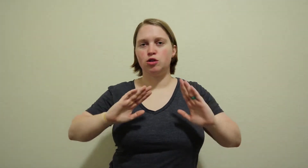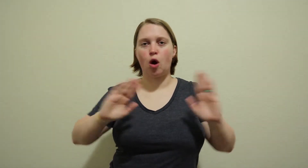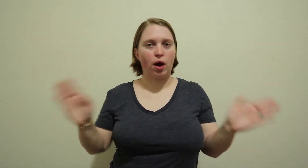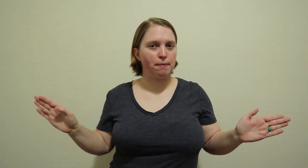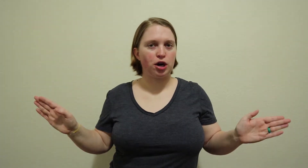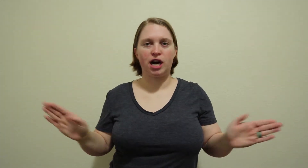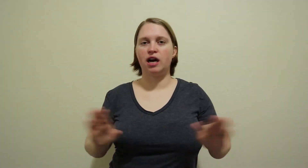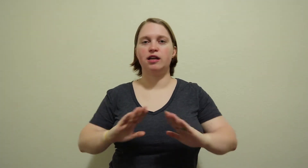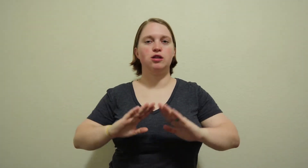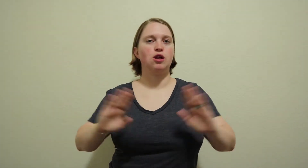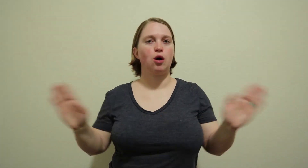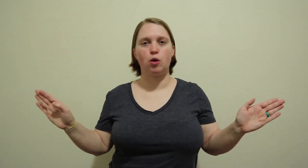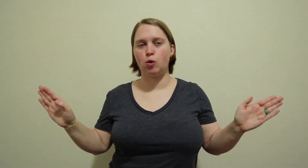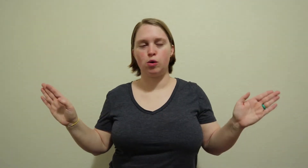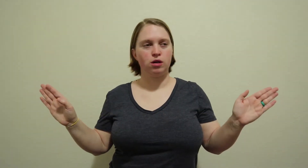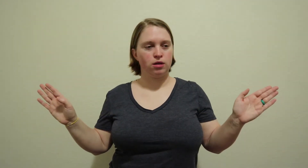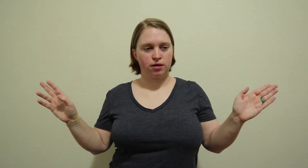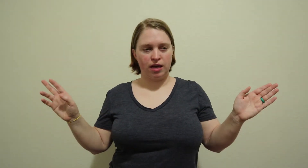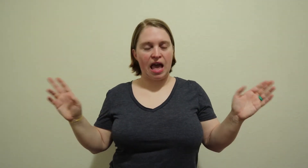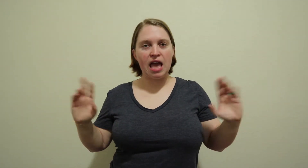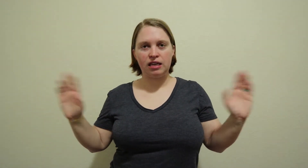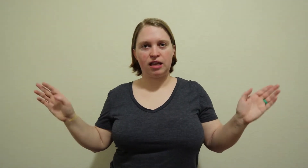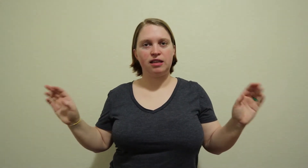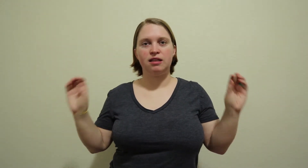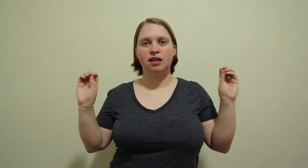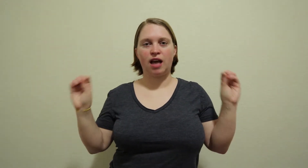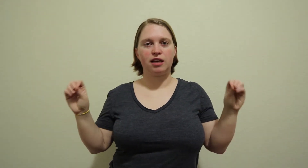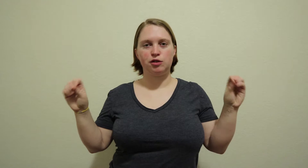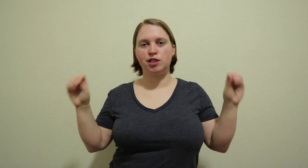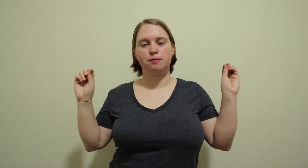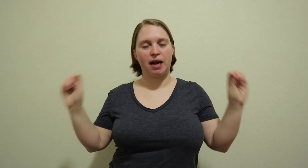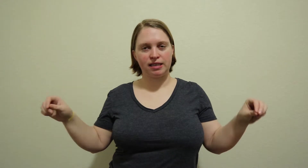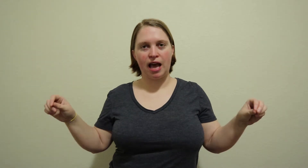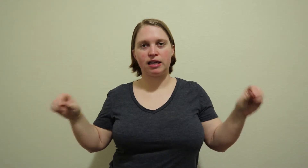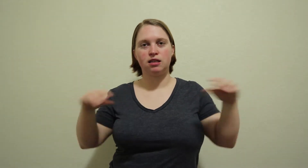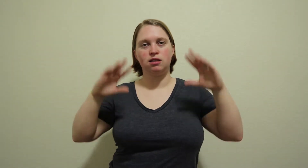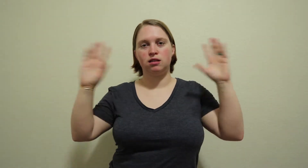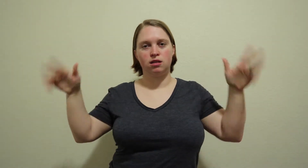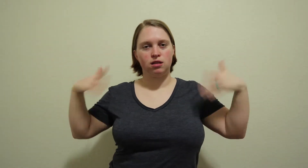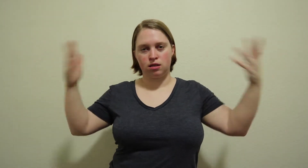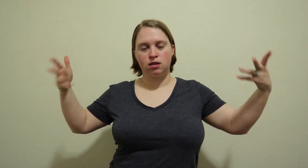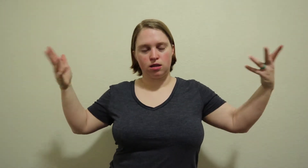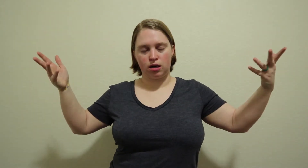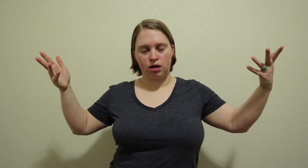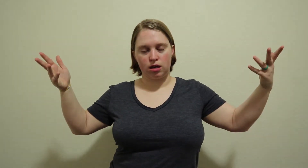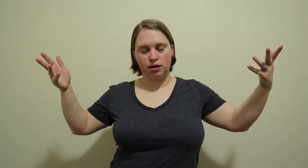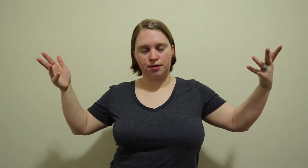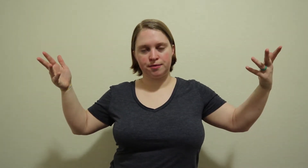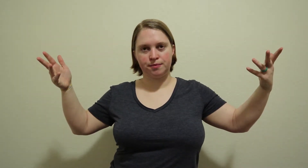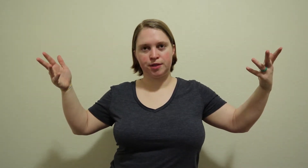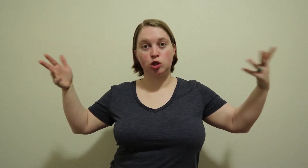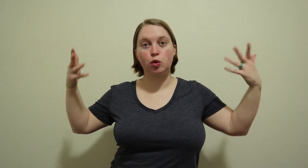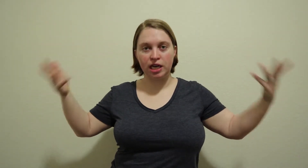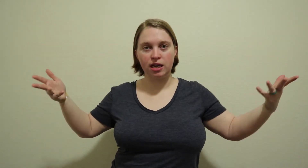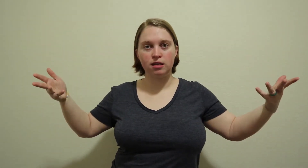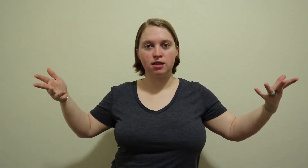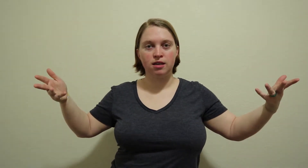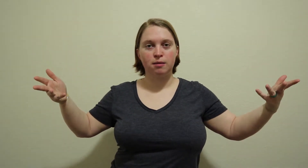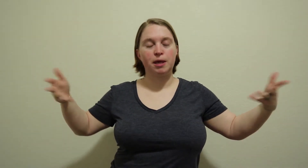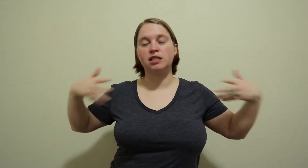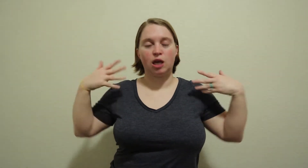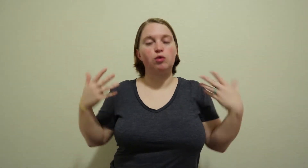no MRI, no anything that uses magnetic, uh, screening because it will